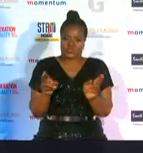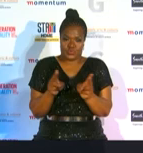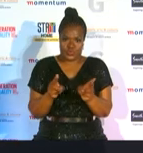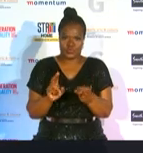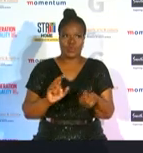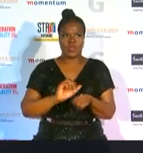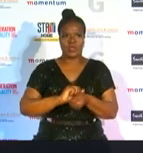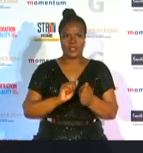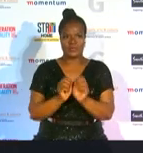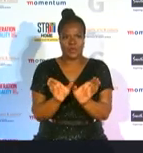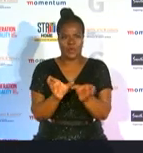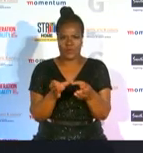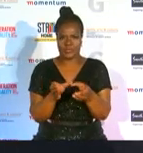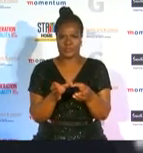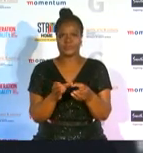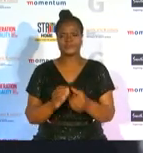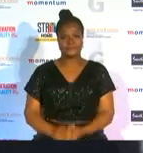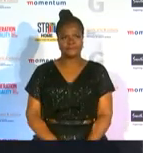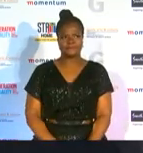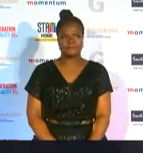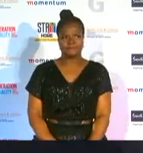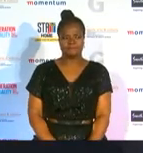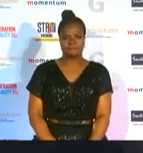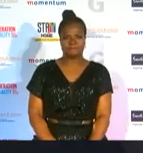that receive limited coverage